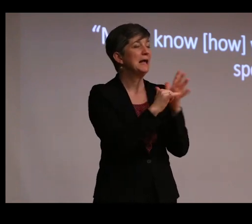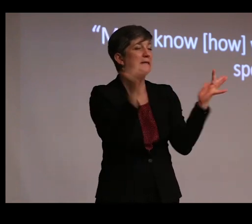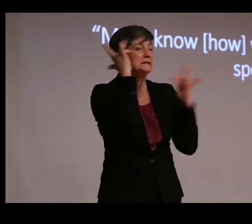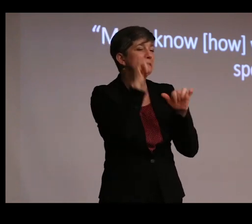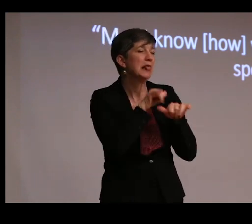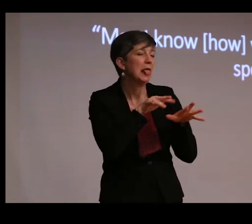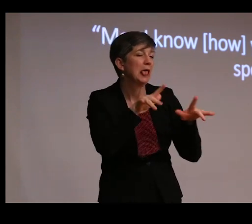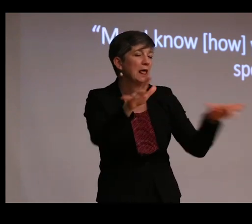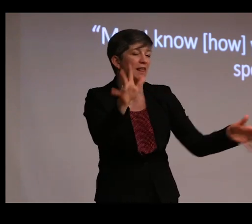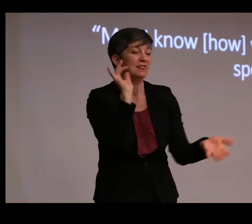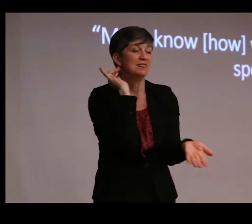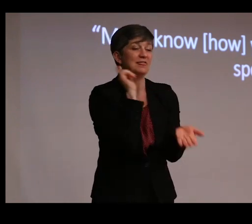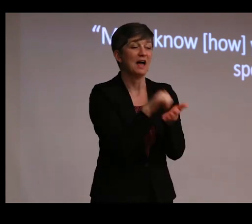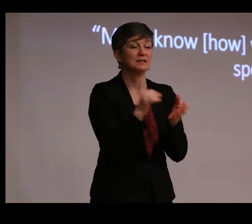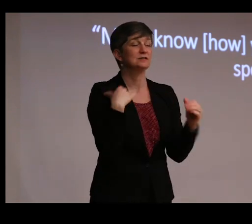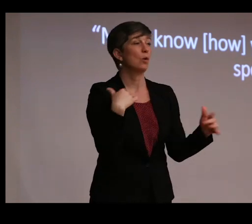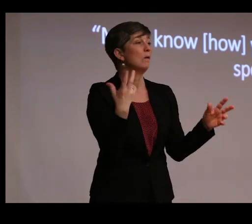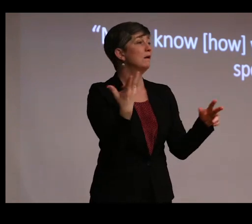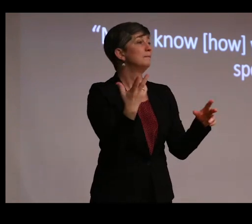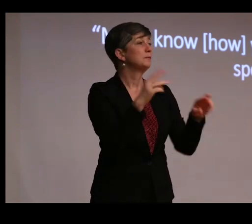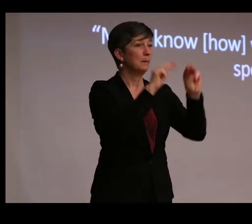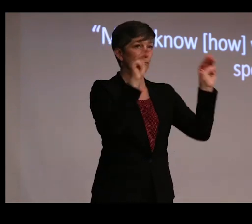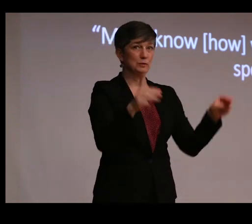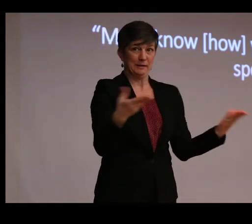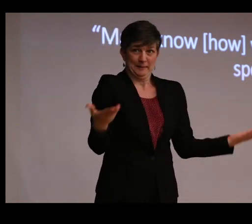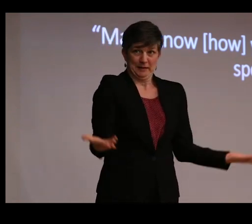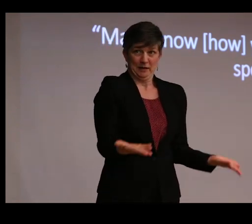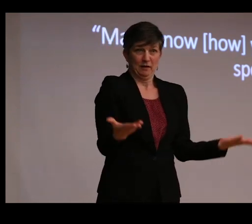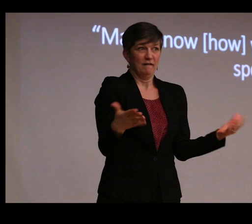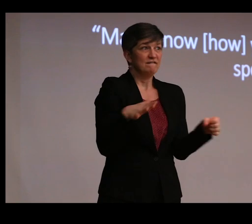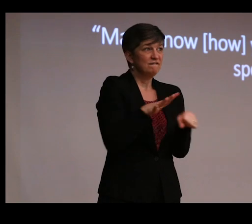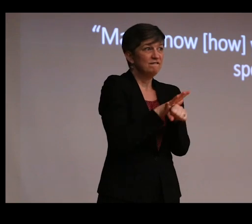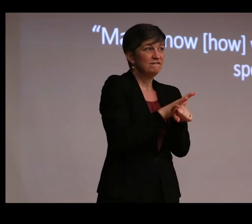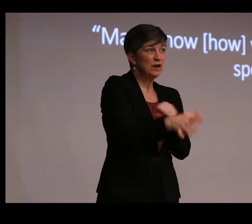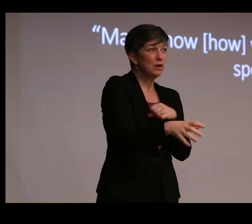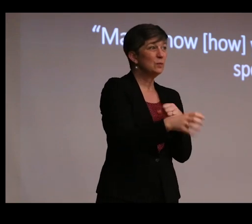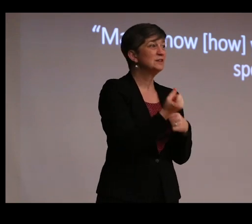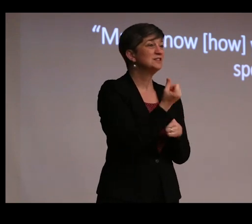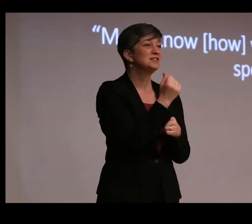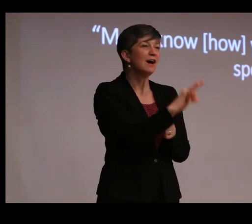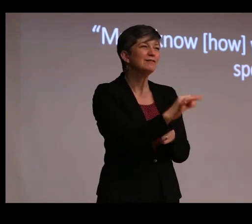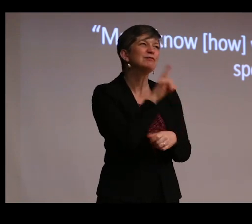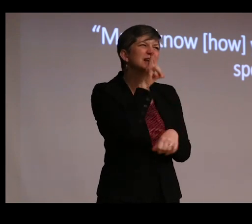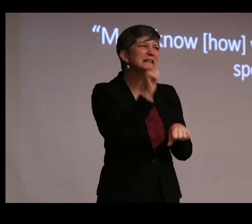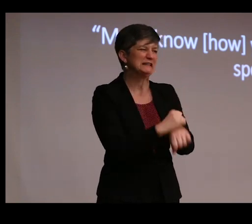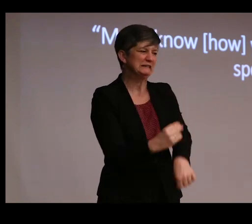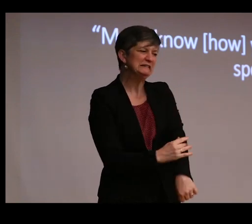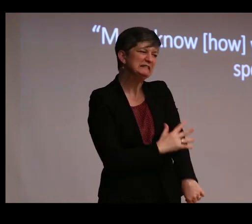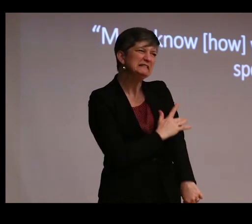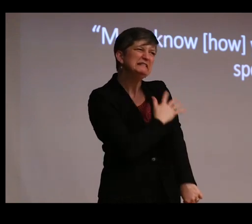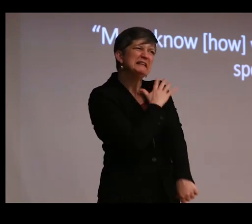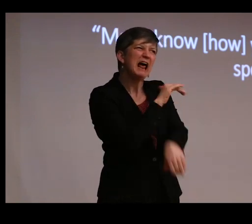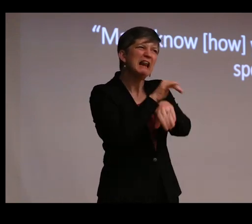So as we sit here in the museum filled with stuff, how creepy a night at the museum are we willing to imagine?